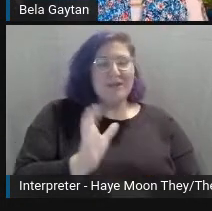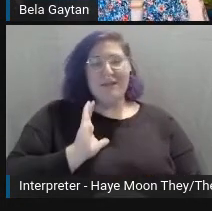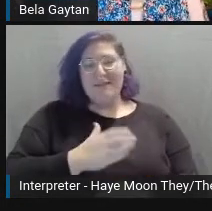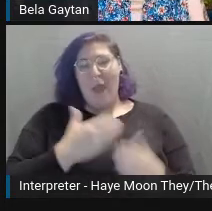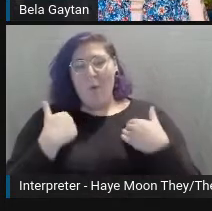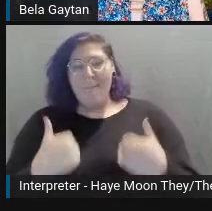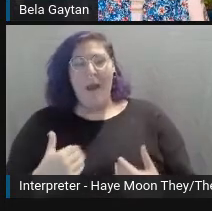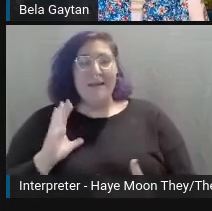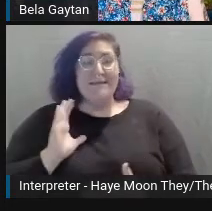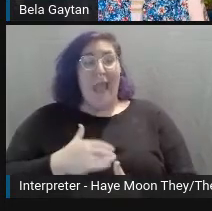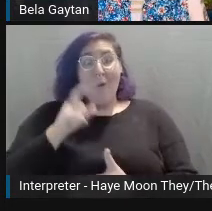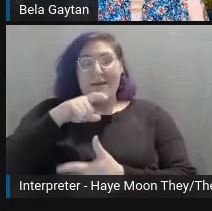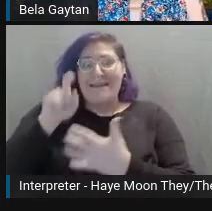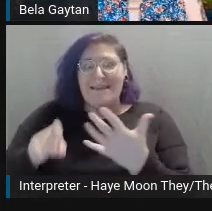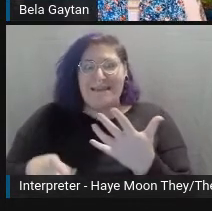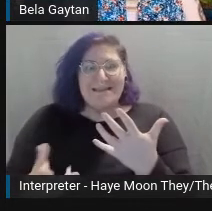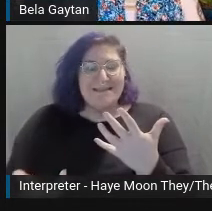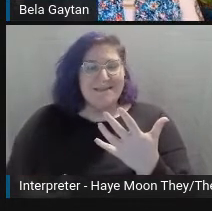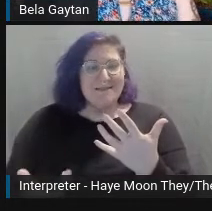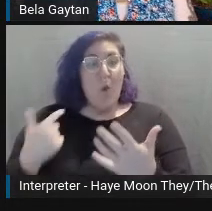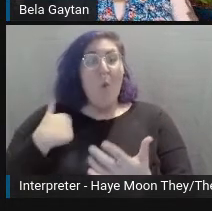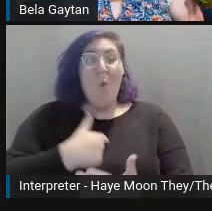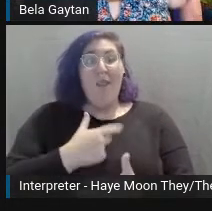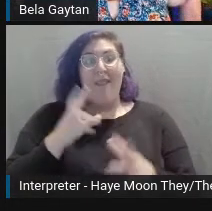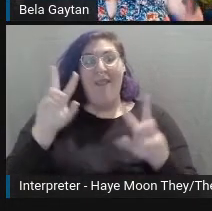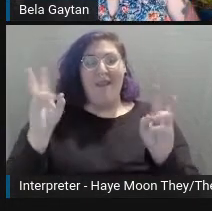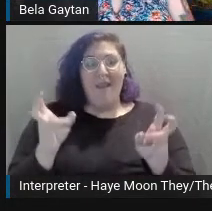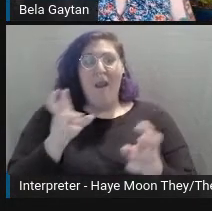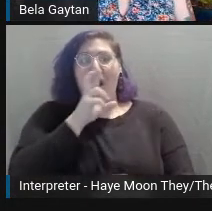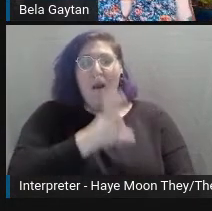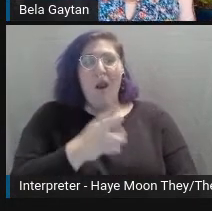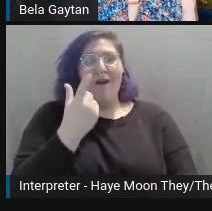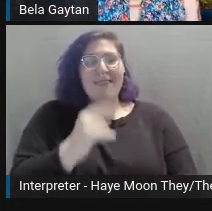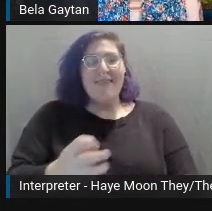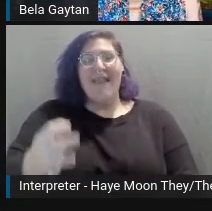This is why I think it's so important to involve people